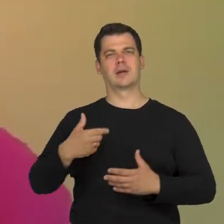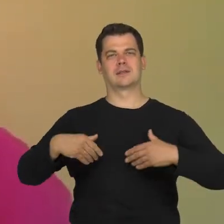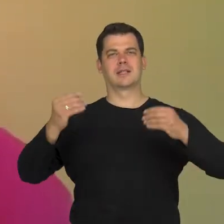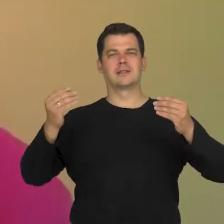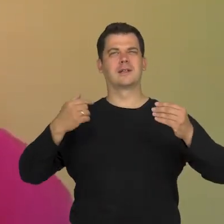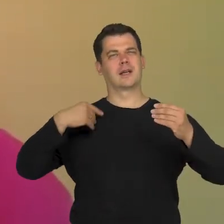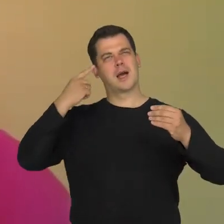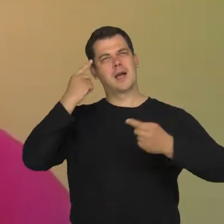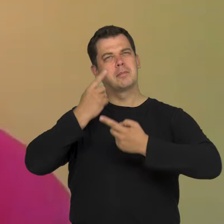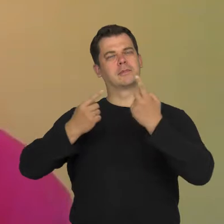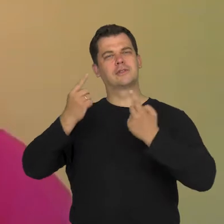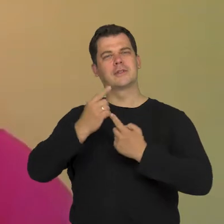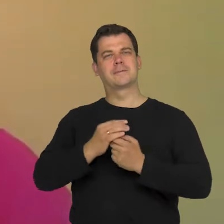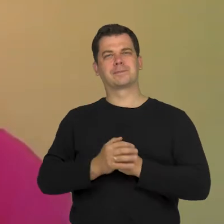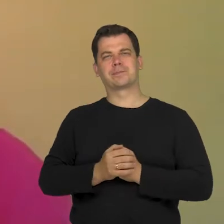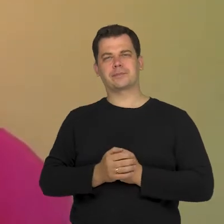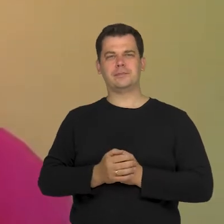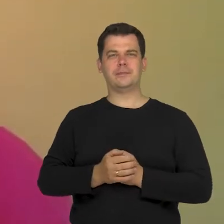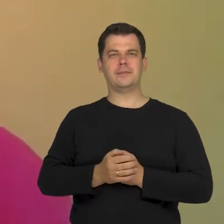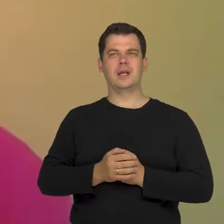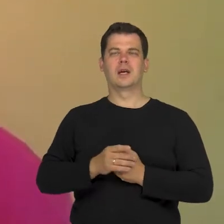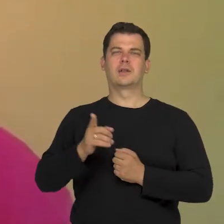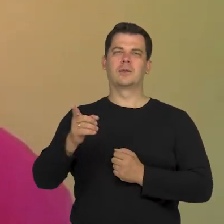I am thinking about images